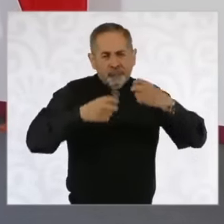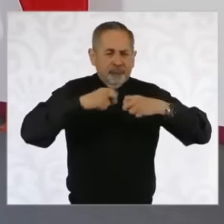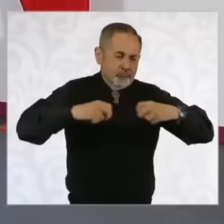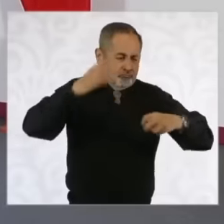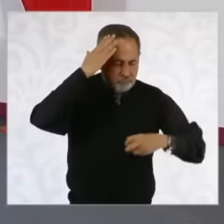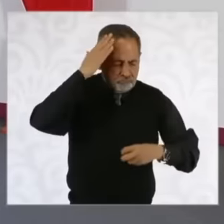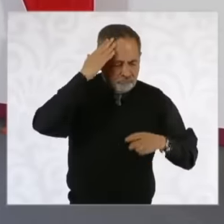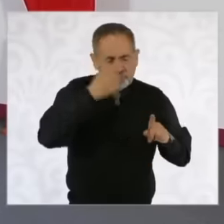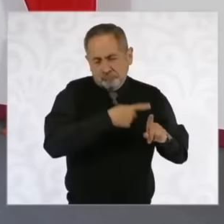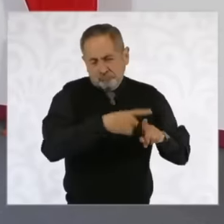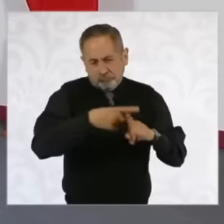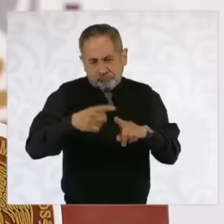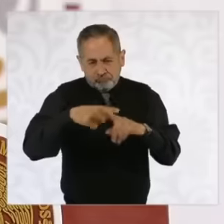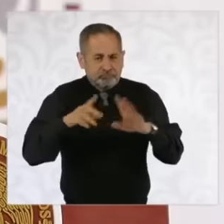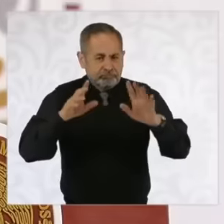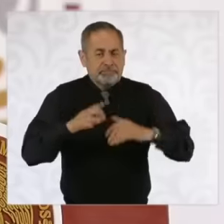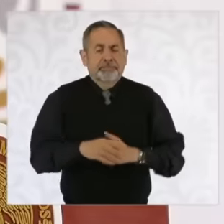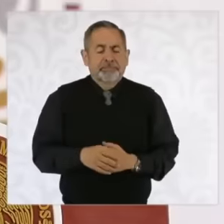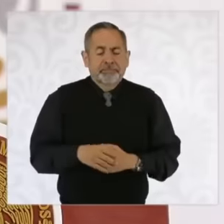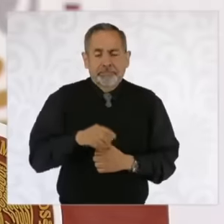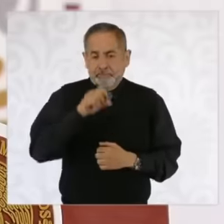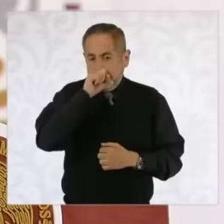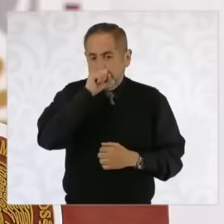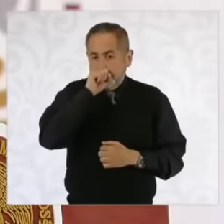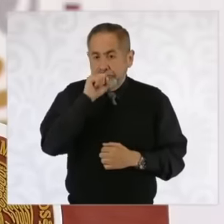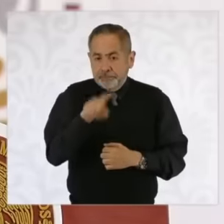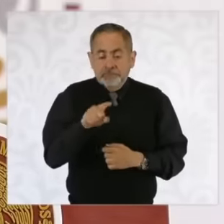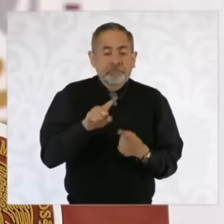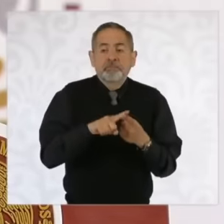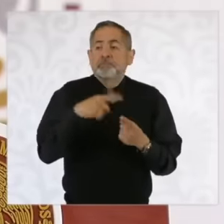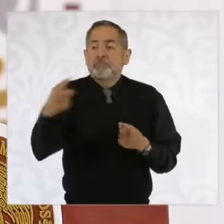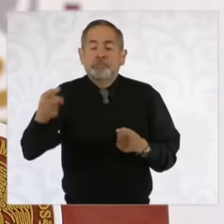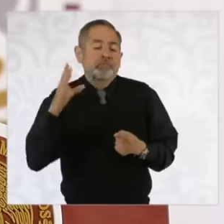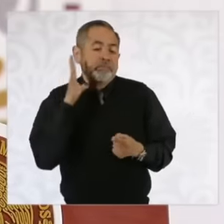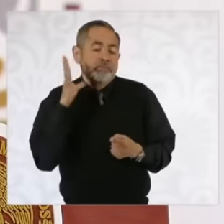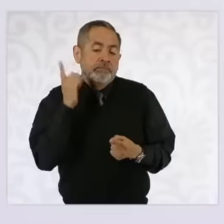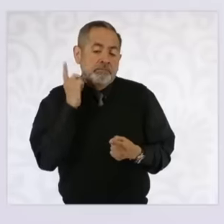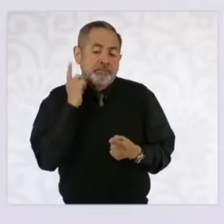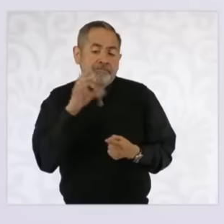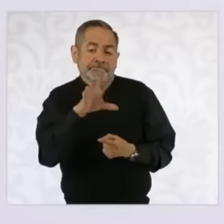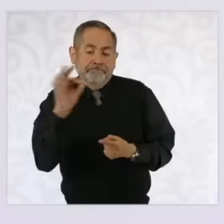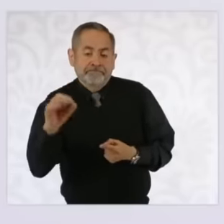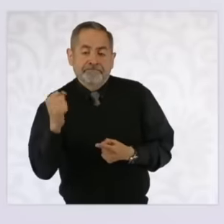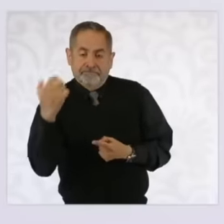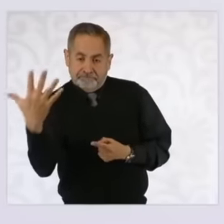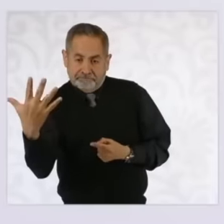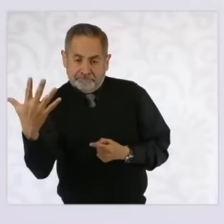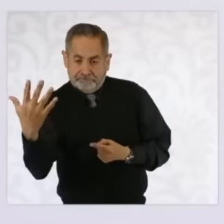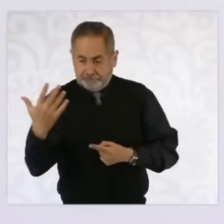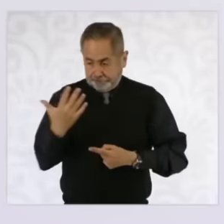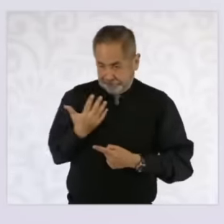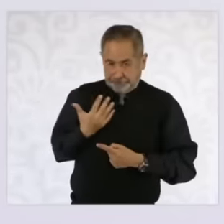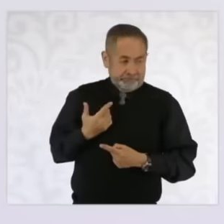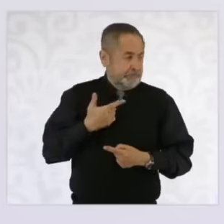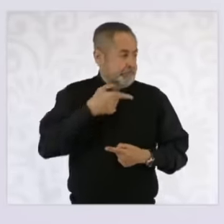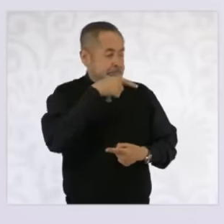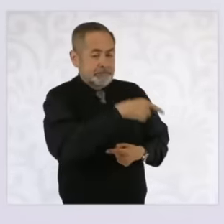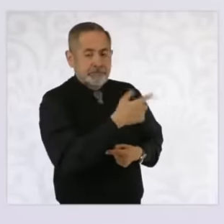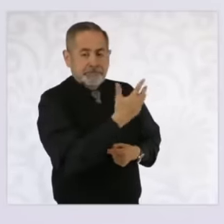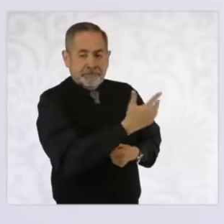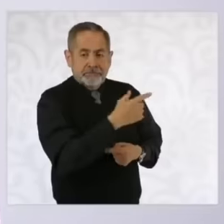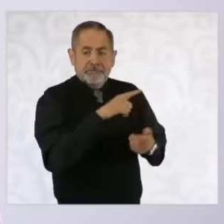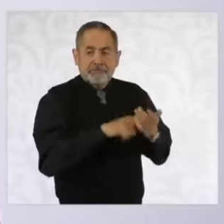ministers. The five congress has to do the same and the court has to do the same.